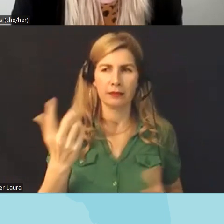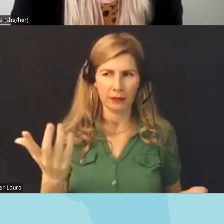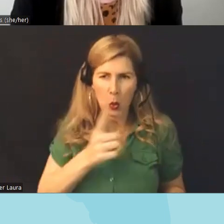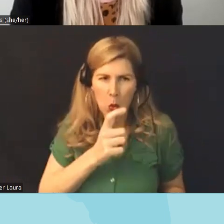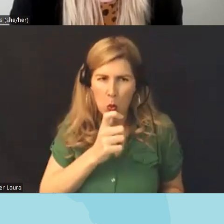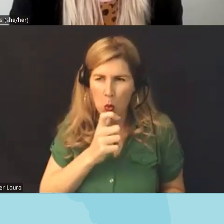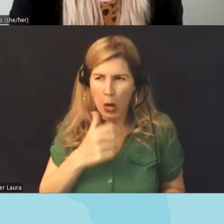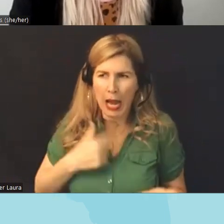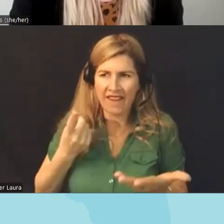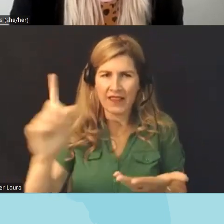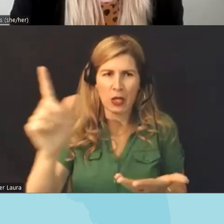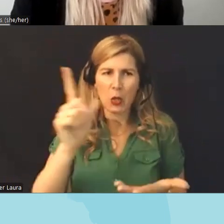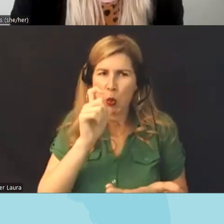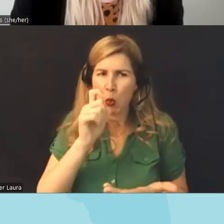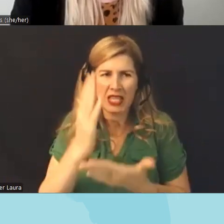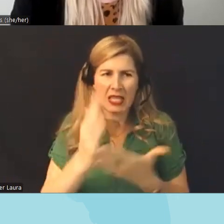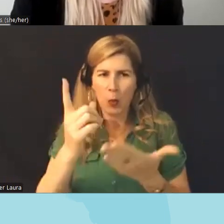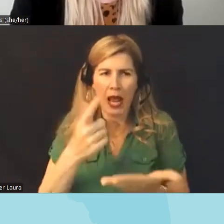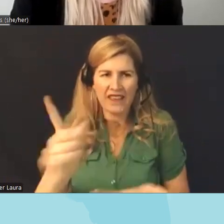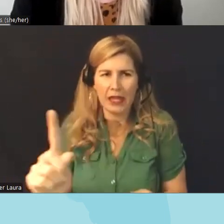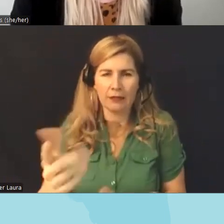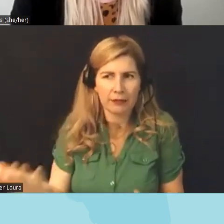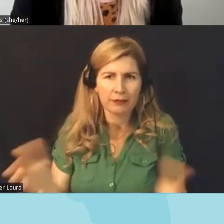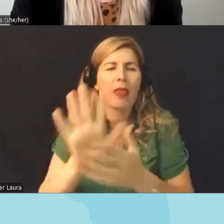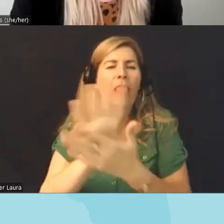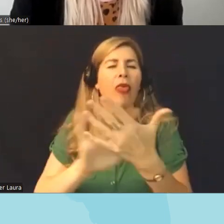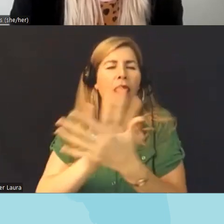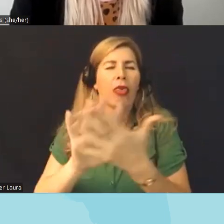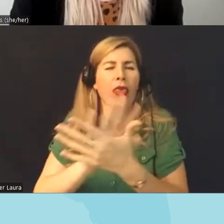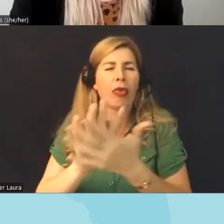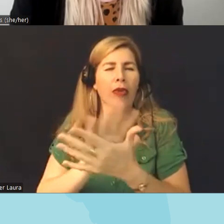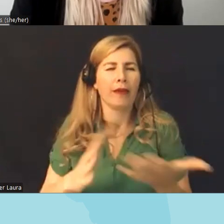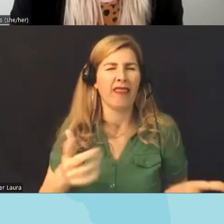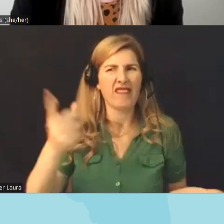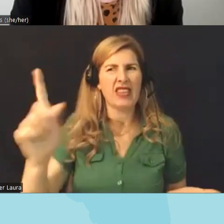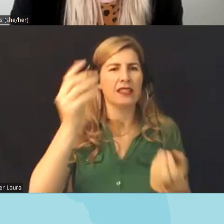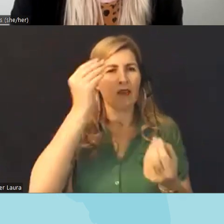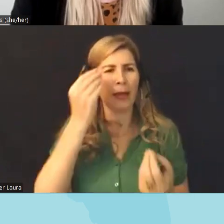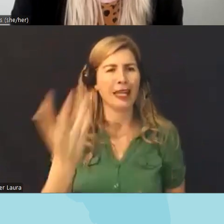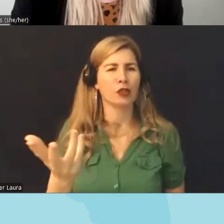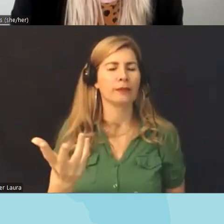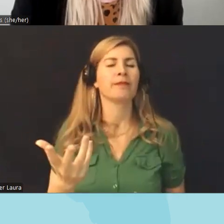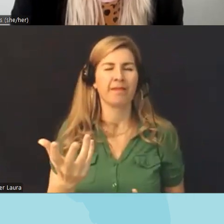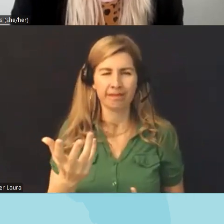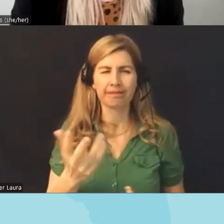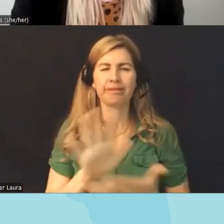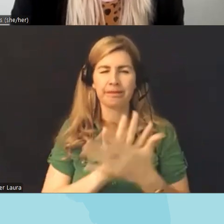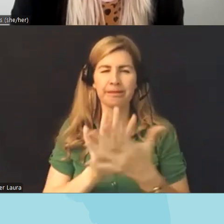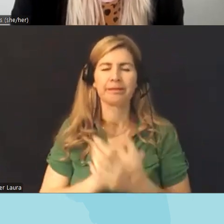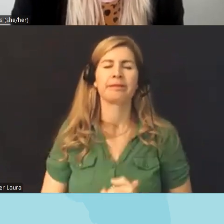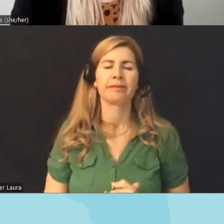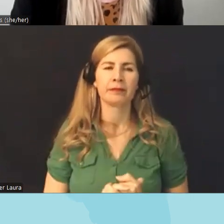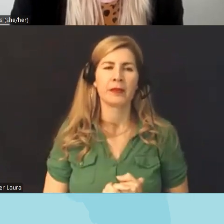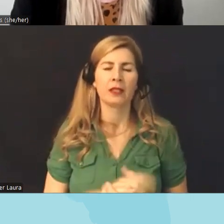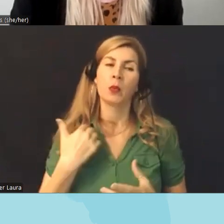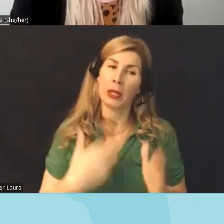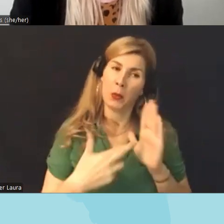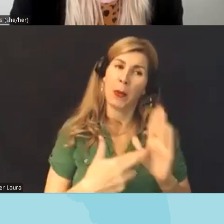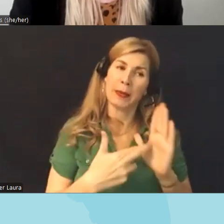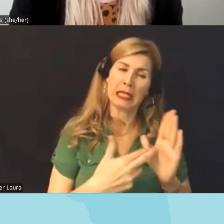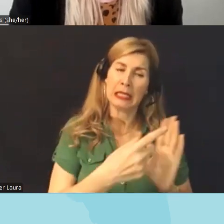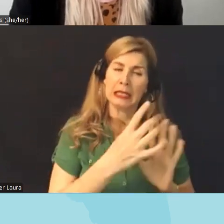that law so we represent the uh Missouri School Library Association uh and the Missouri Library